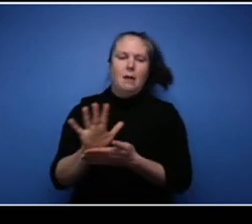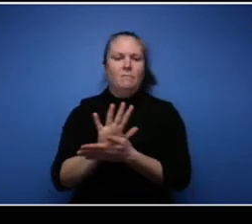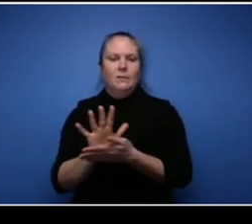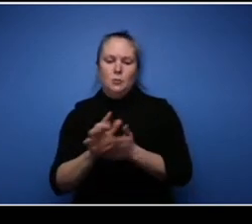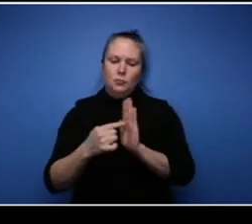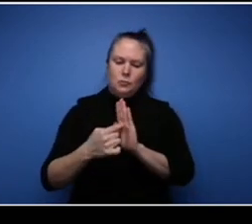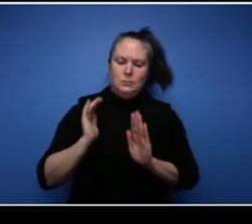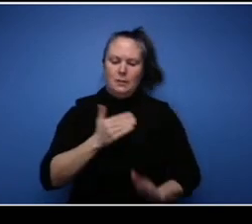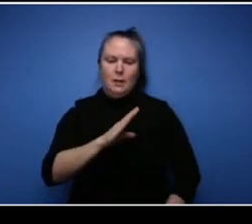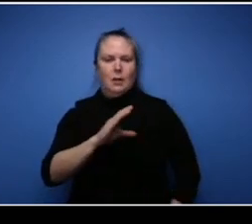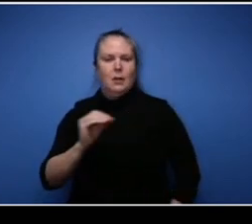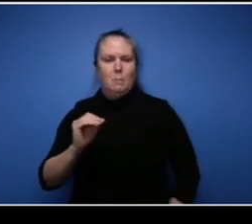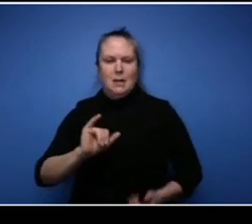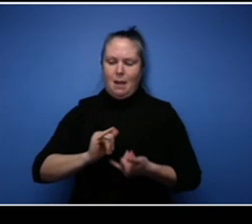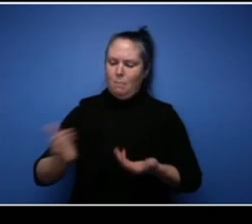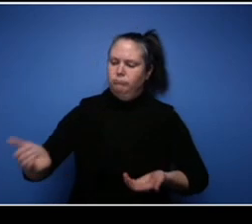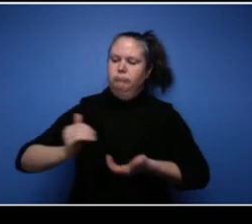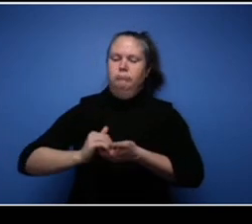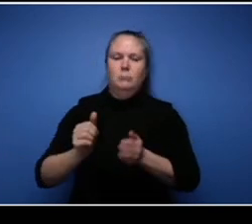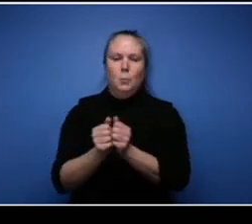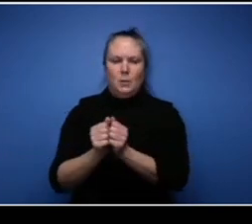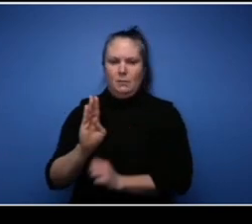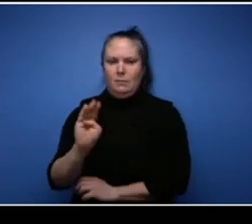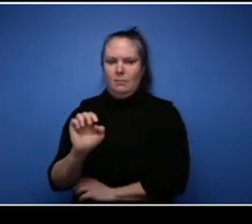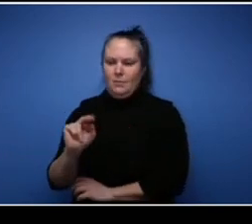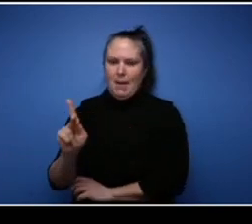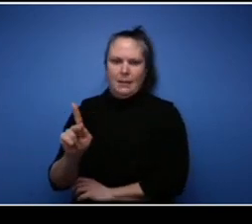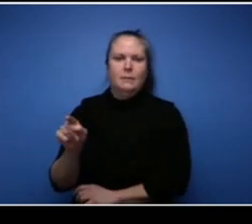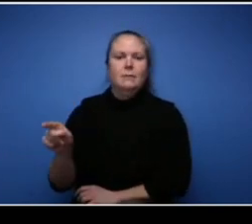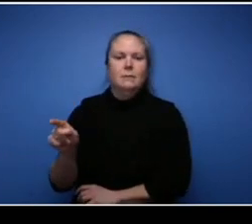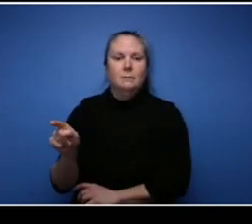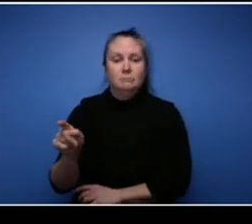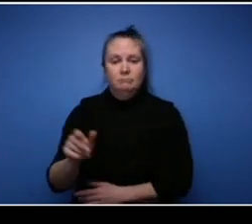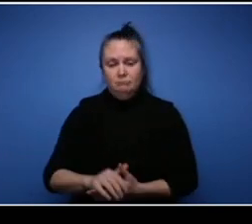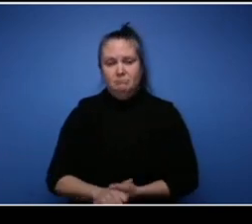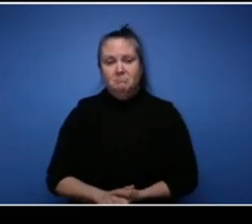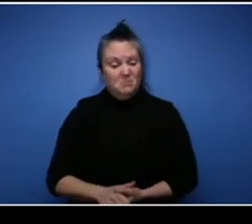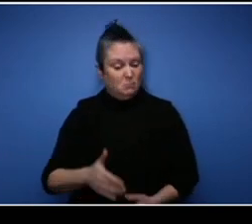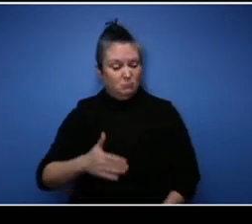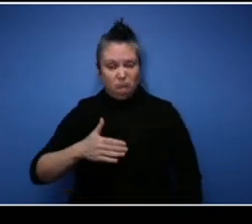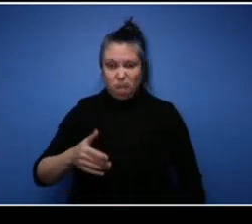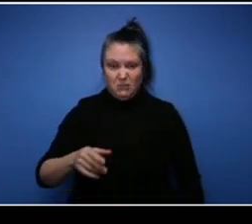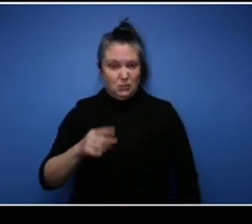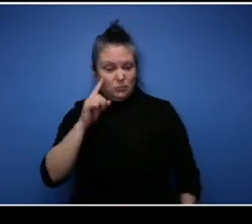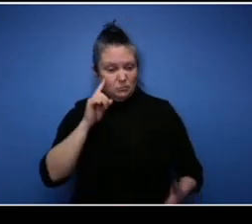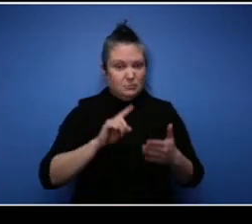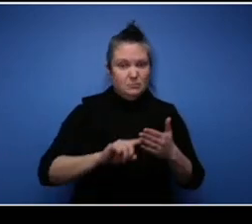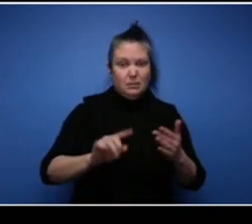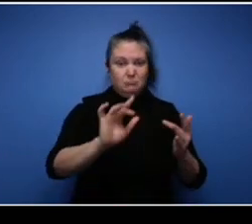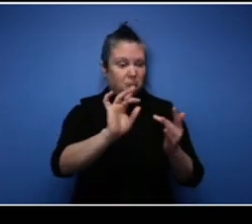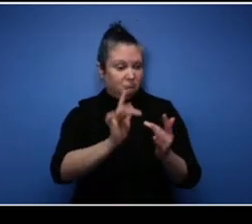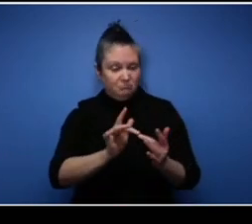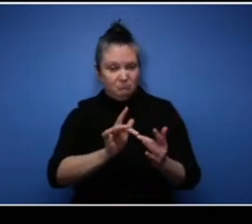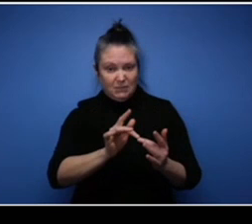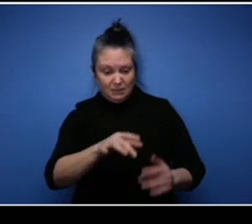So there's lots of areas where you'll find Carvery's or CGR Mechanical, and we'll be glad to anybody to reach out to us at any given time.